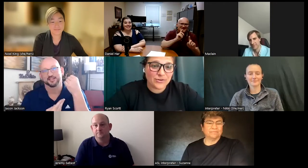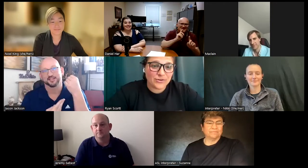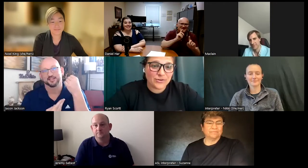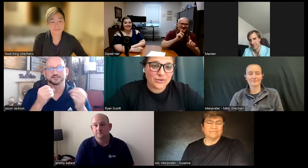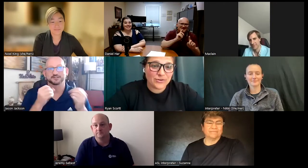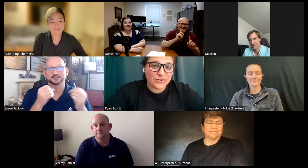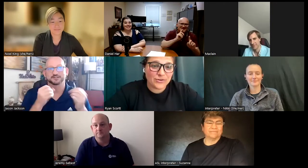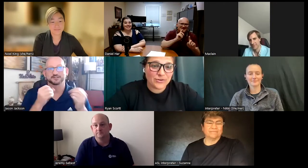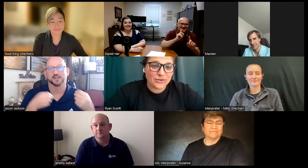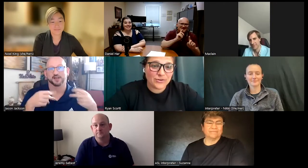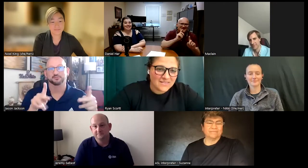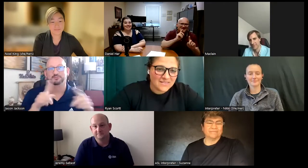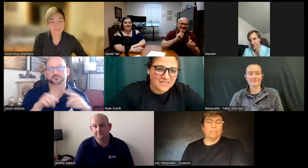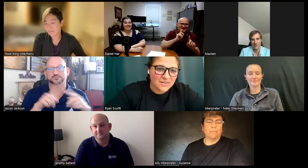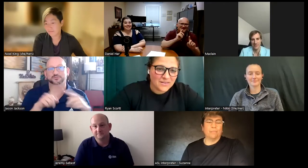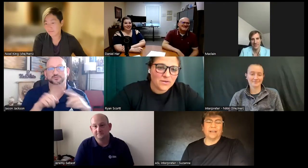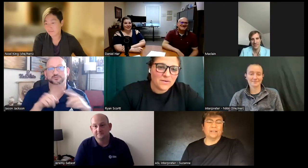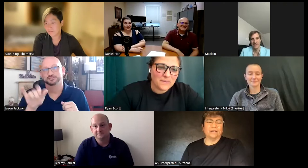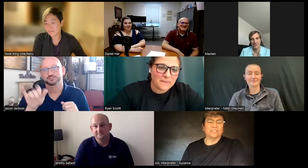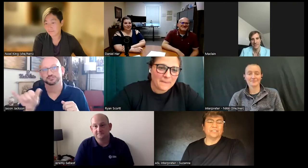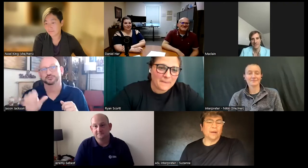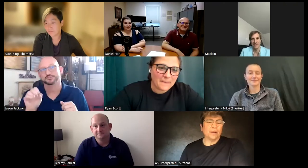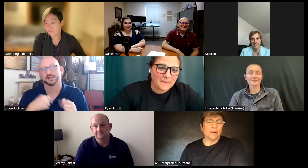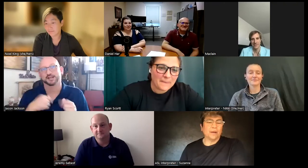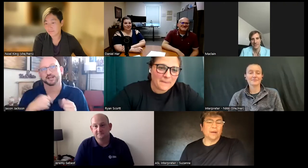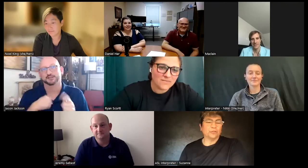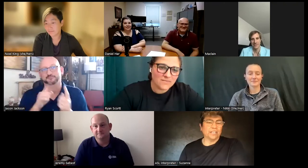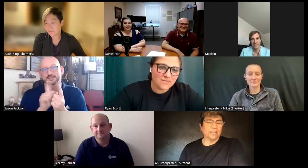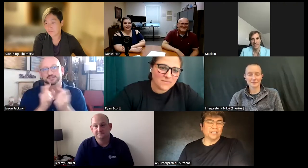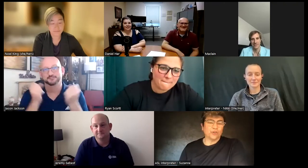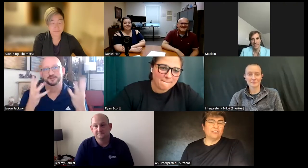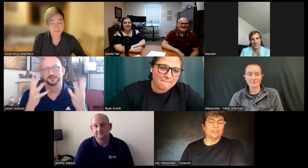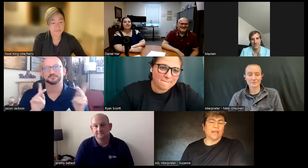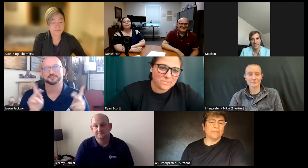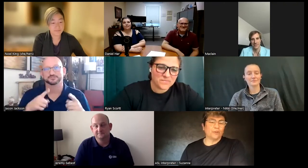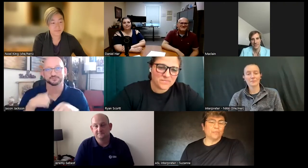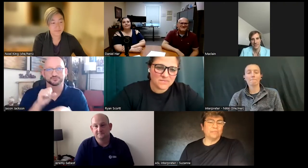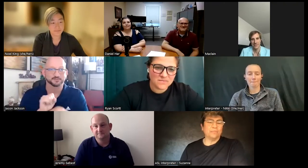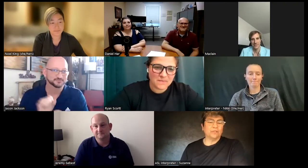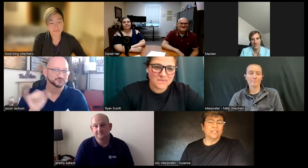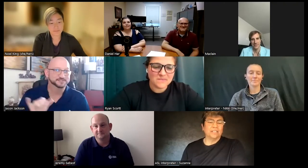Well, Sorenson gives me the opportunity to travel and I meet so many people.